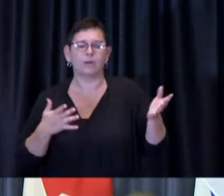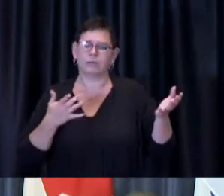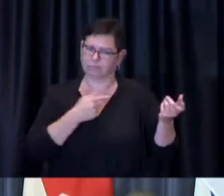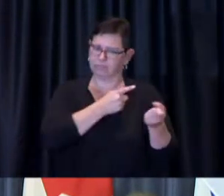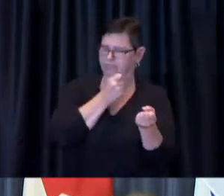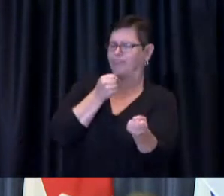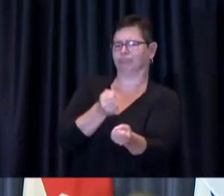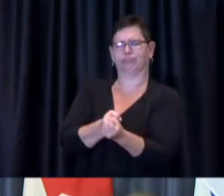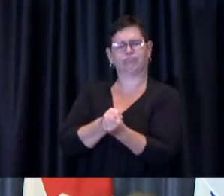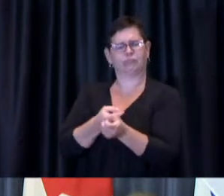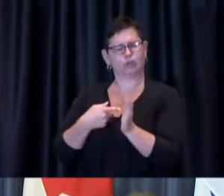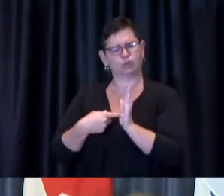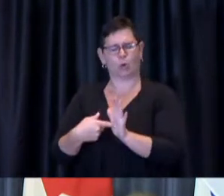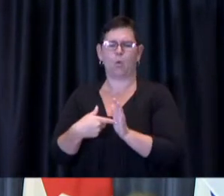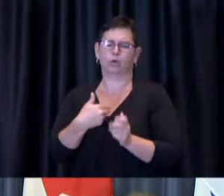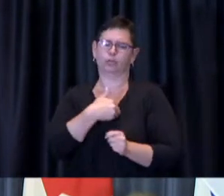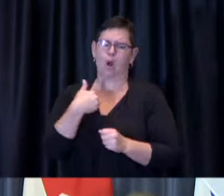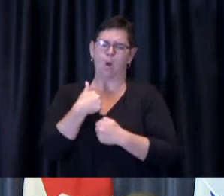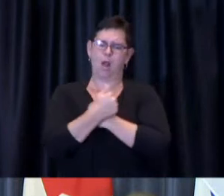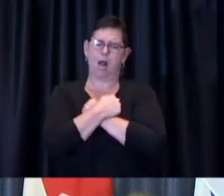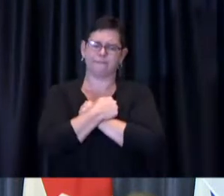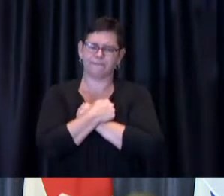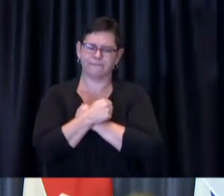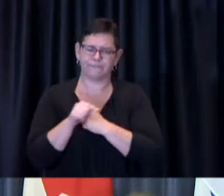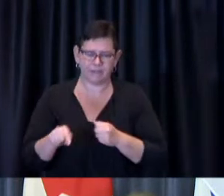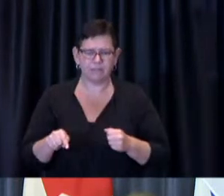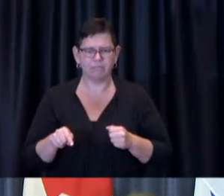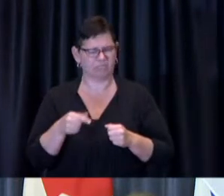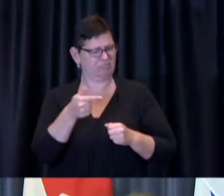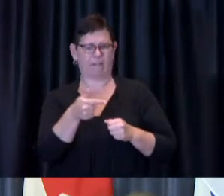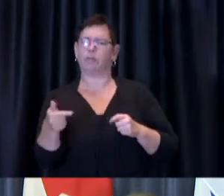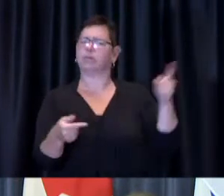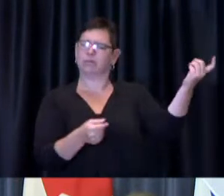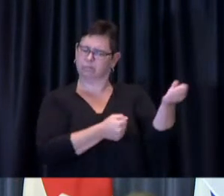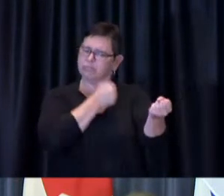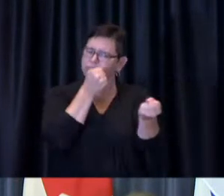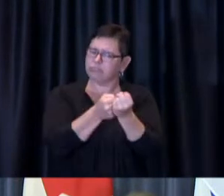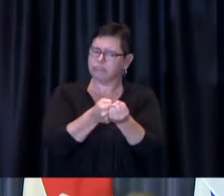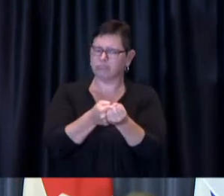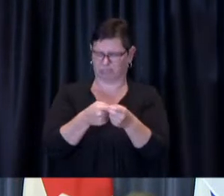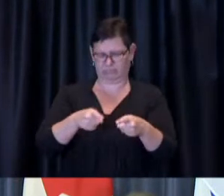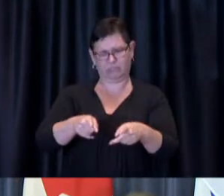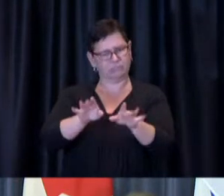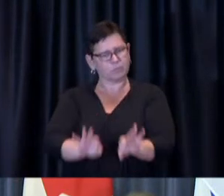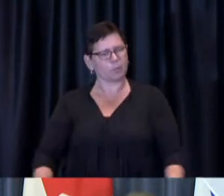They have stepped forward as a government to support this because they know it is very important to the overall economic well-being of Toronto